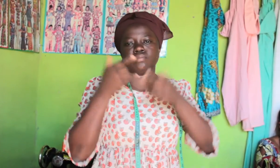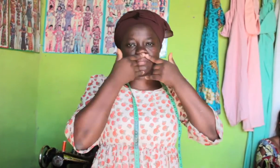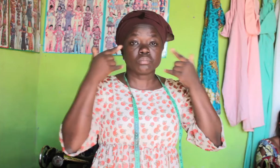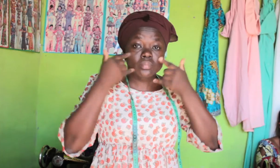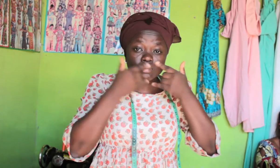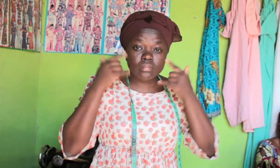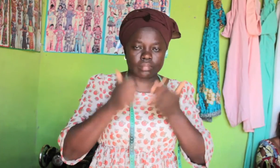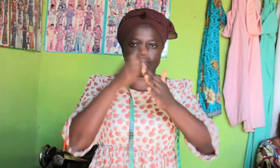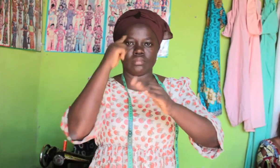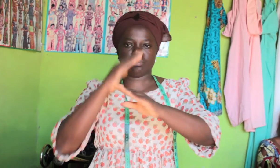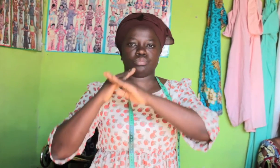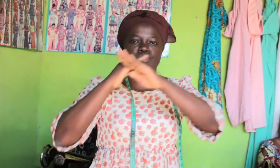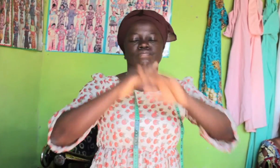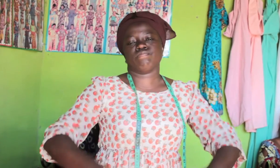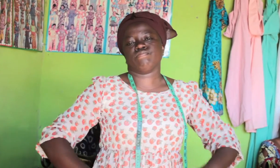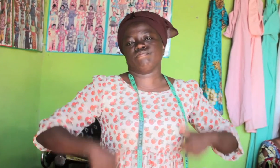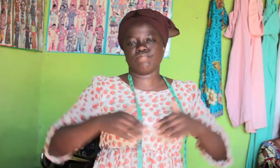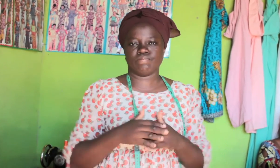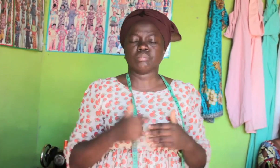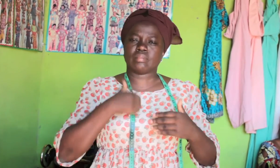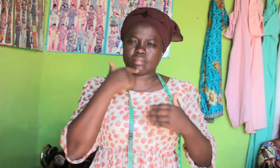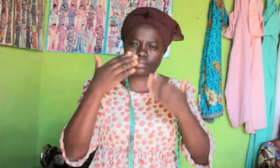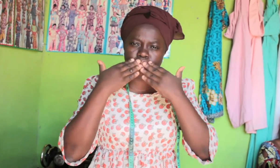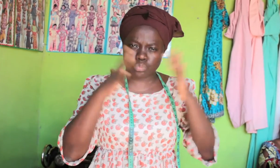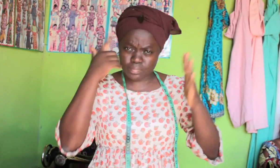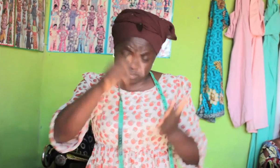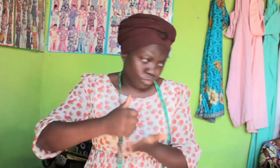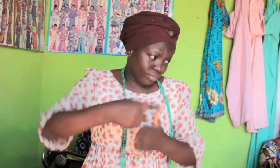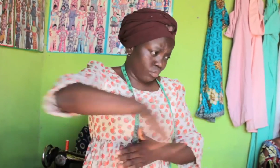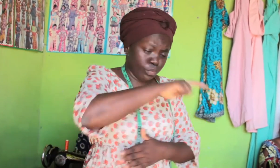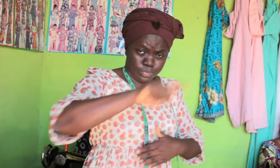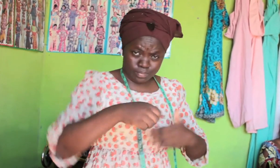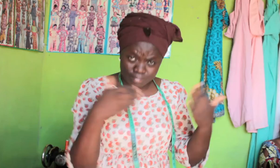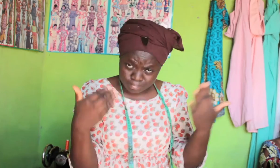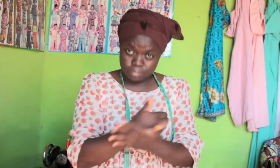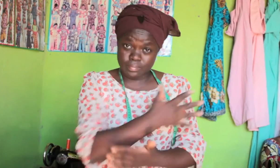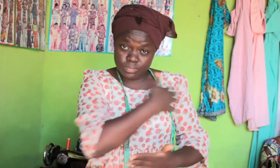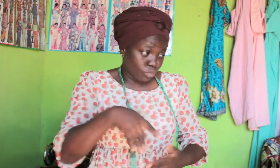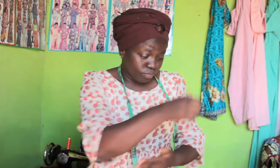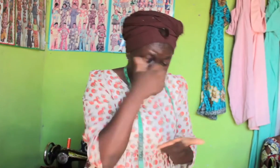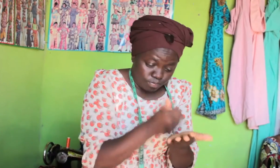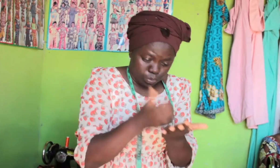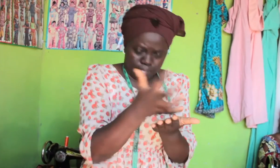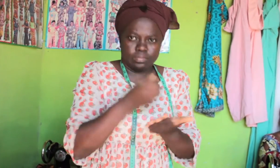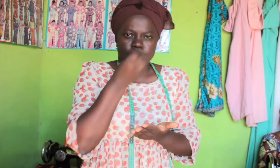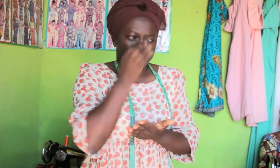distributed all across Burundi to protect people and save lives. I want to thank you so much.